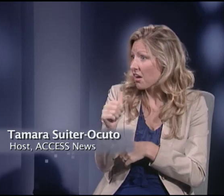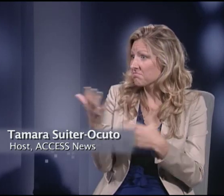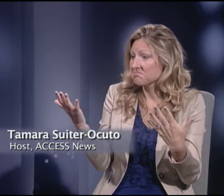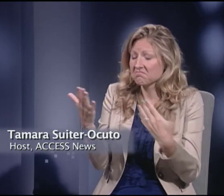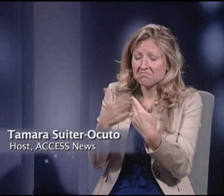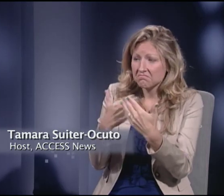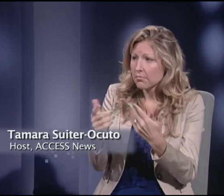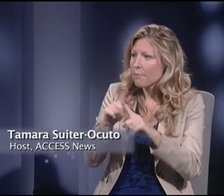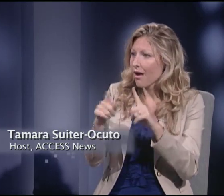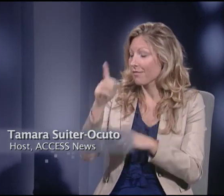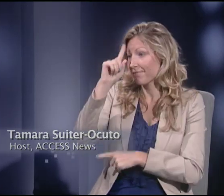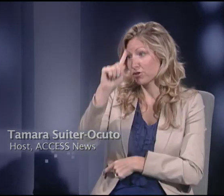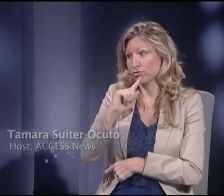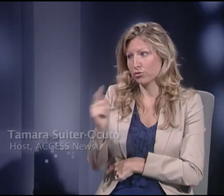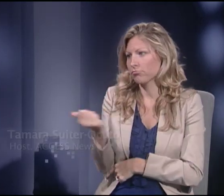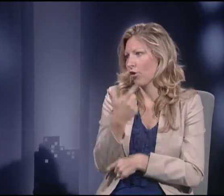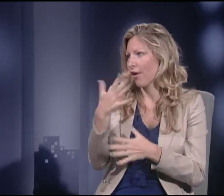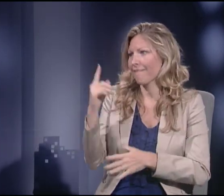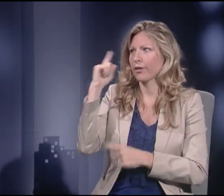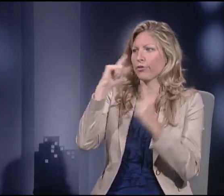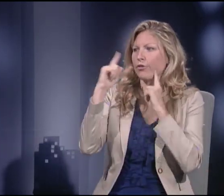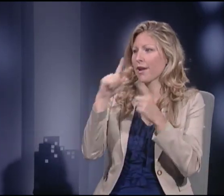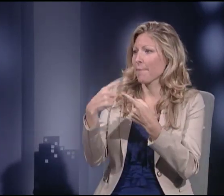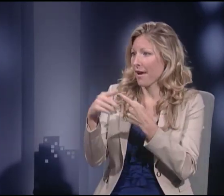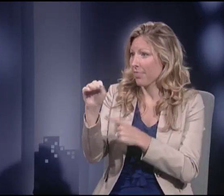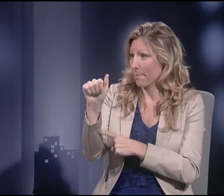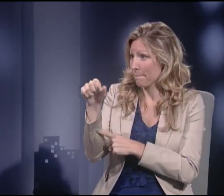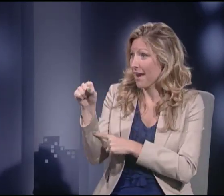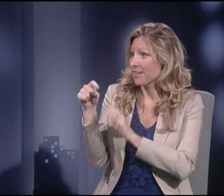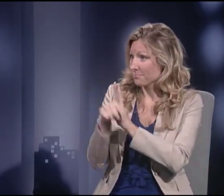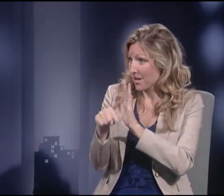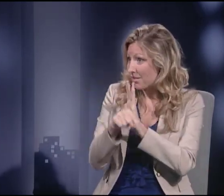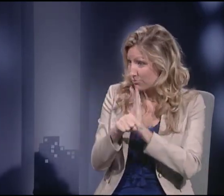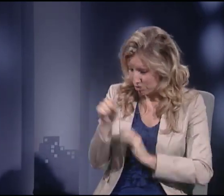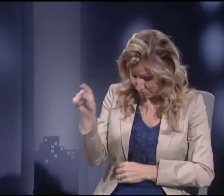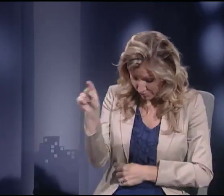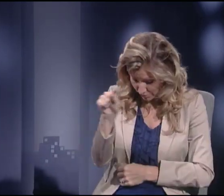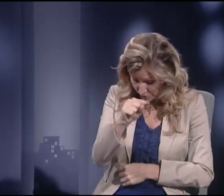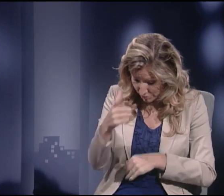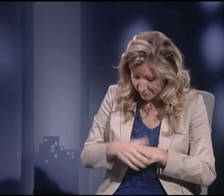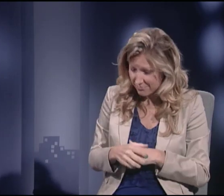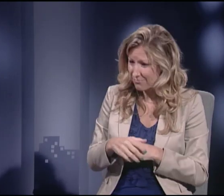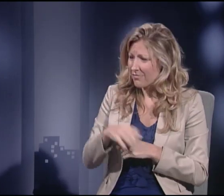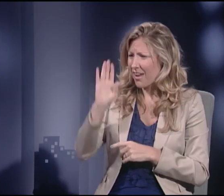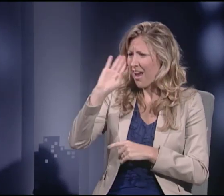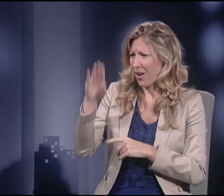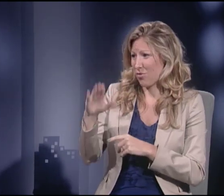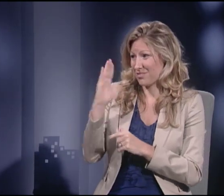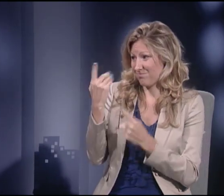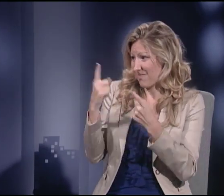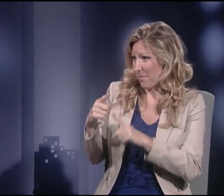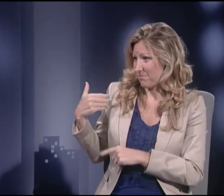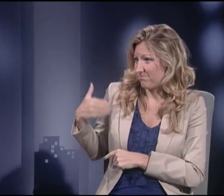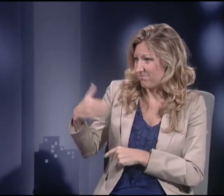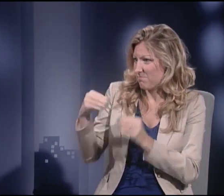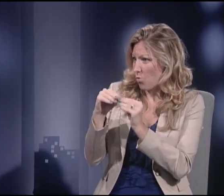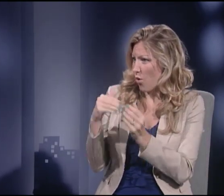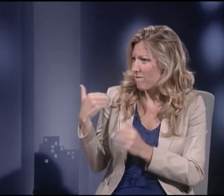of them probably watch the news maybe some of them don't, but I'm sure they've all heard about all the mass murders that have been happening recently.